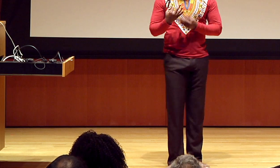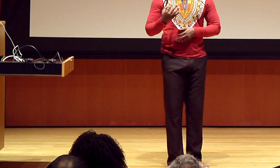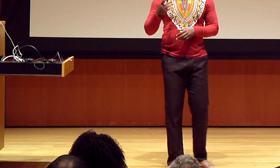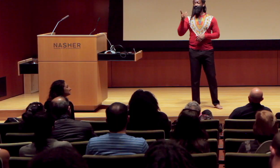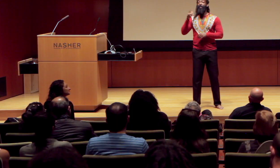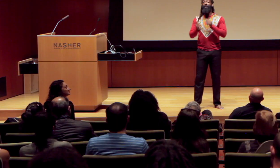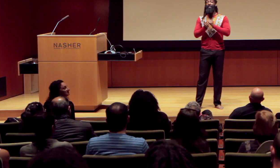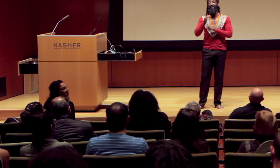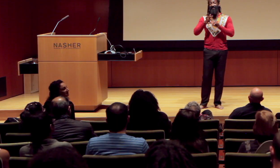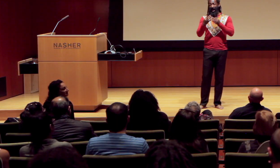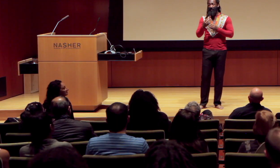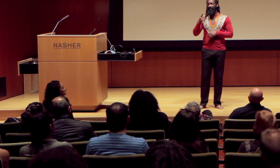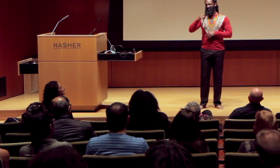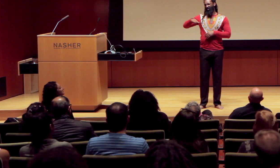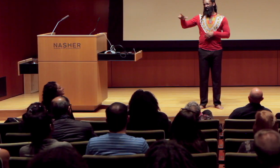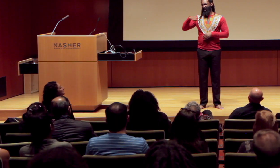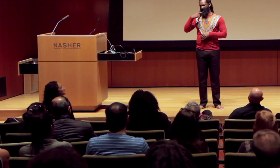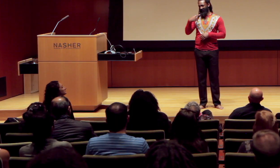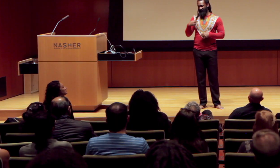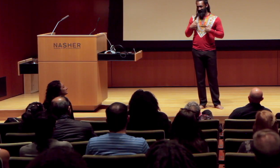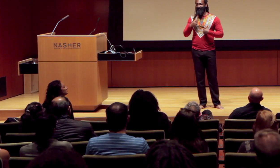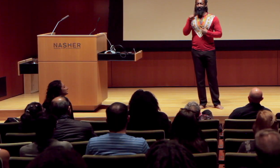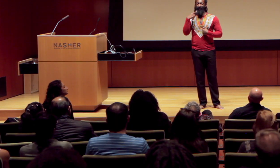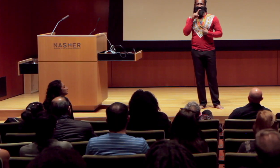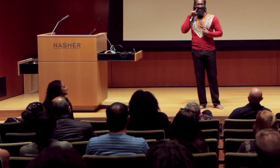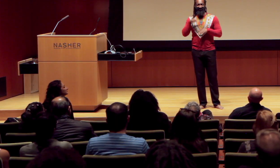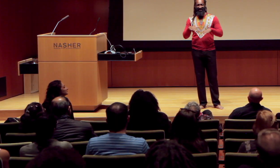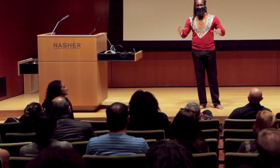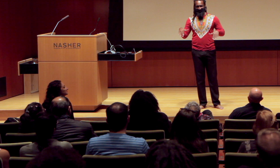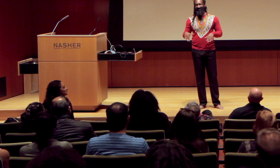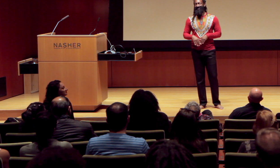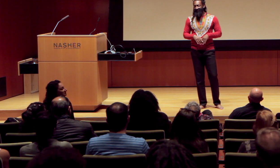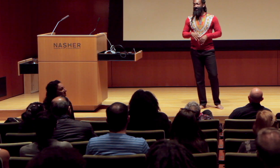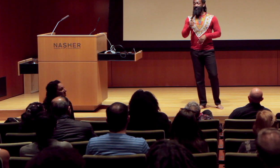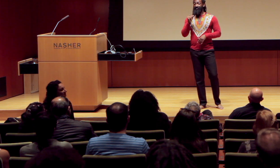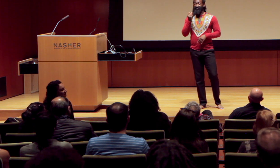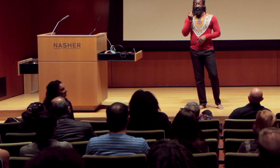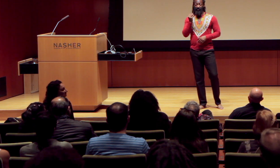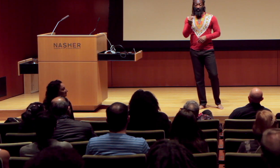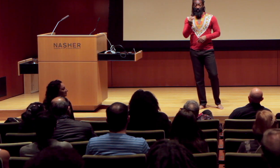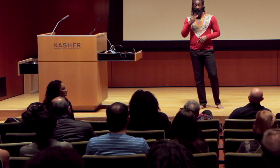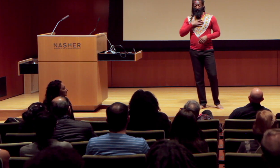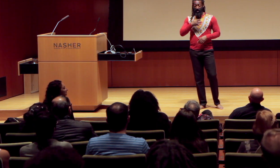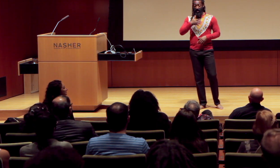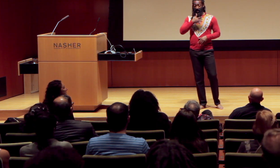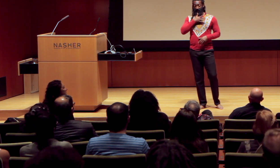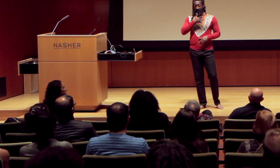In terms of my family growing up, most of my family is hearing. I’m the only Deaf child in my family.